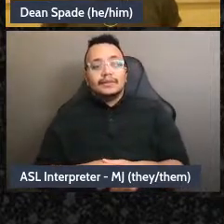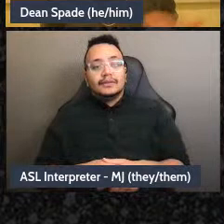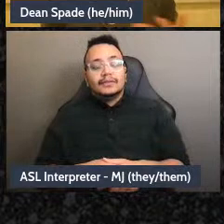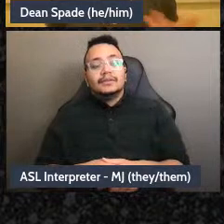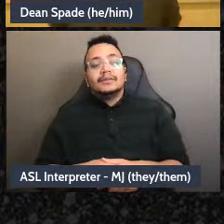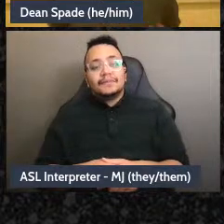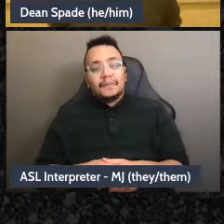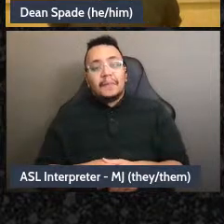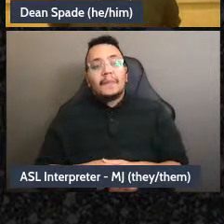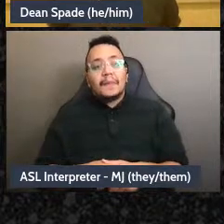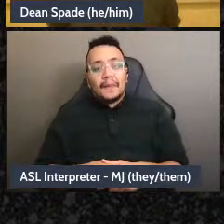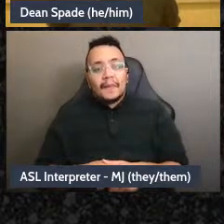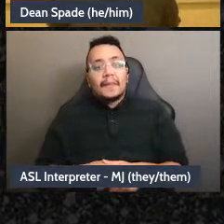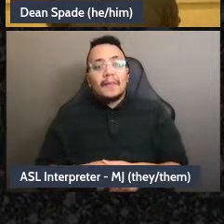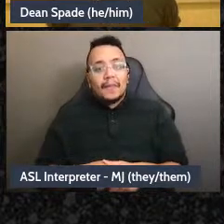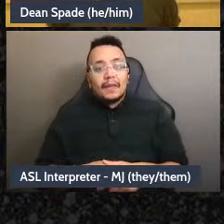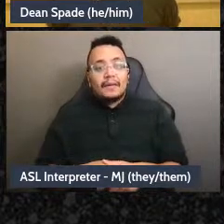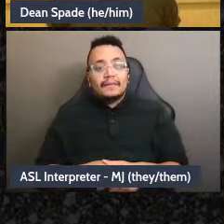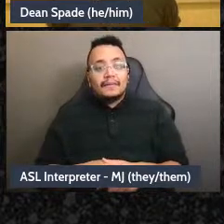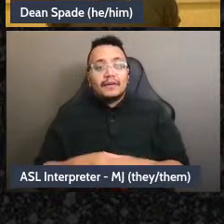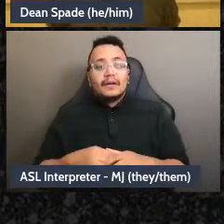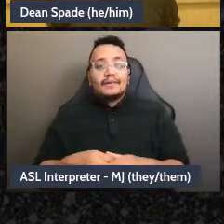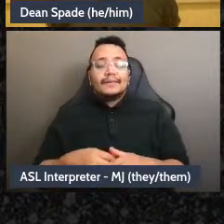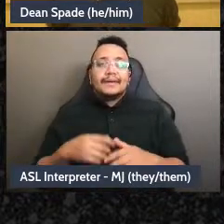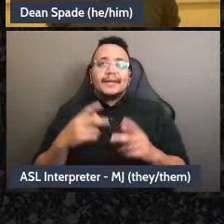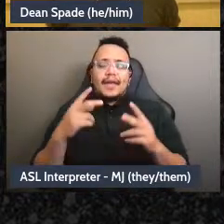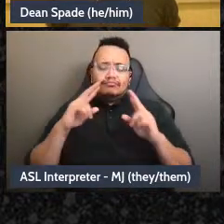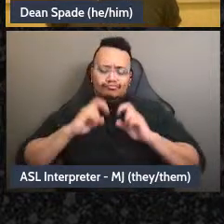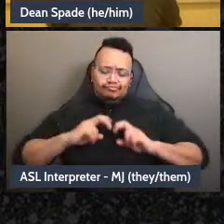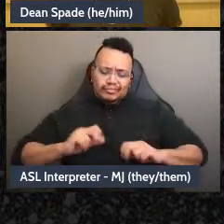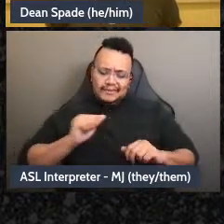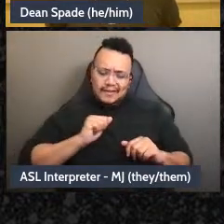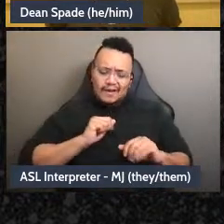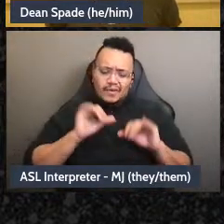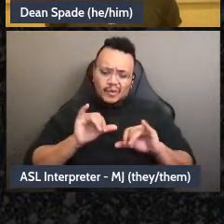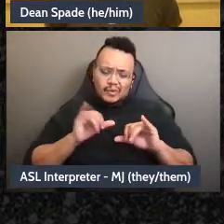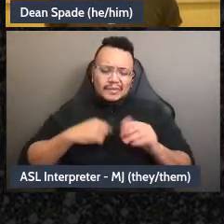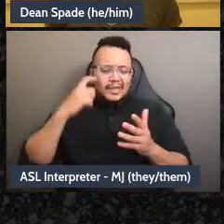is there any room for me to play with that, is there anything that might be influencing me that's